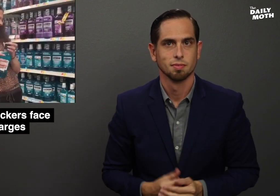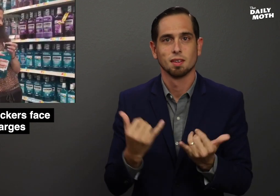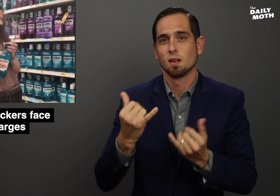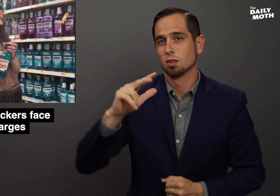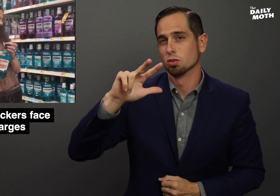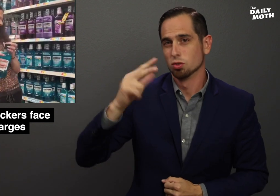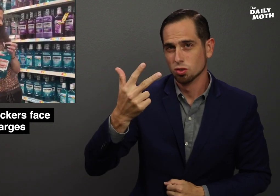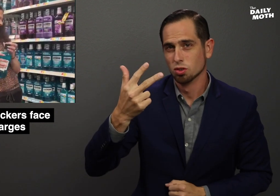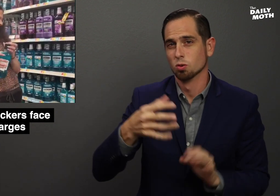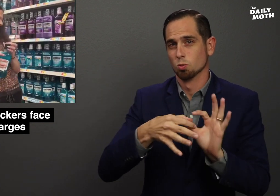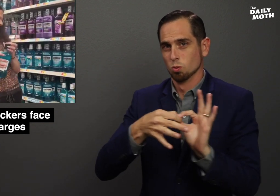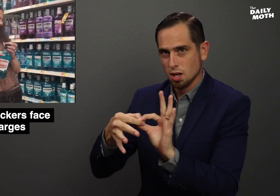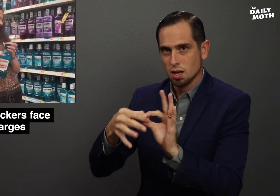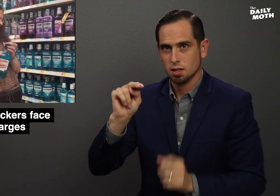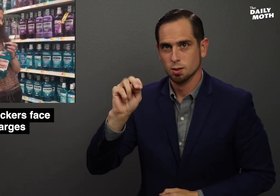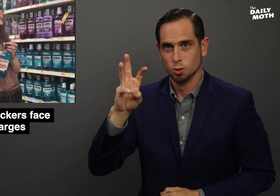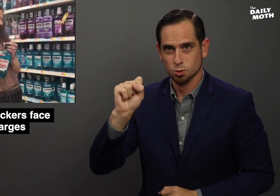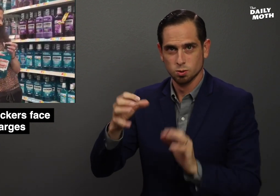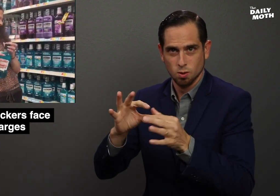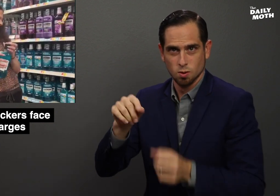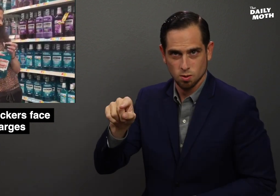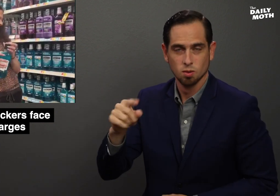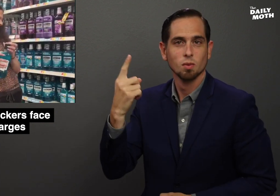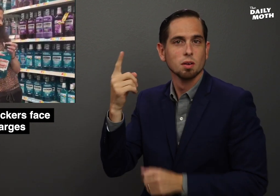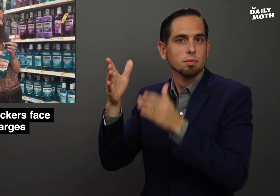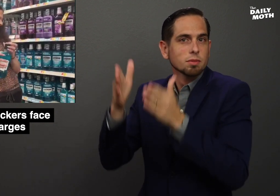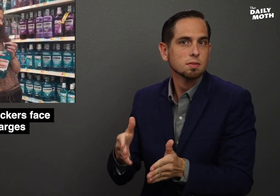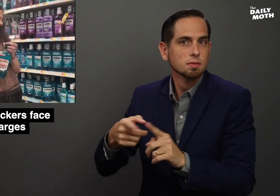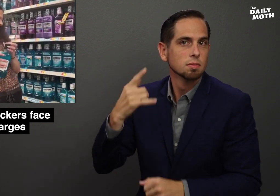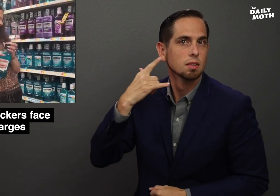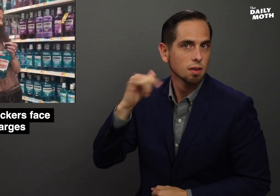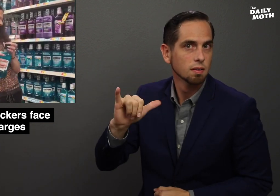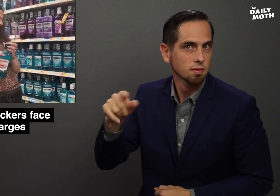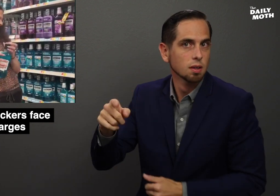In a third related news story, an individual from California